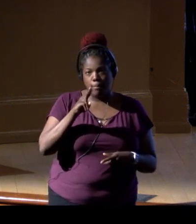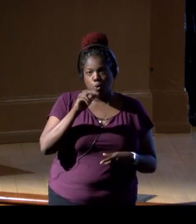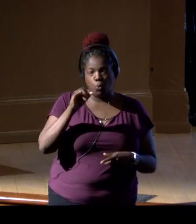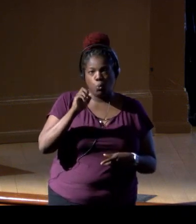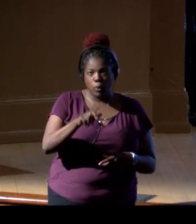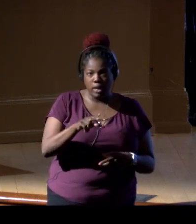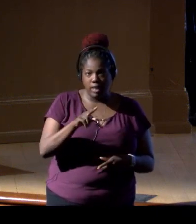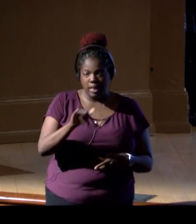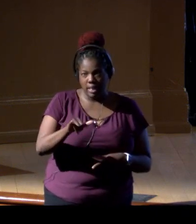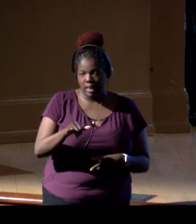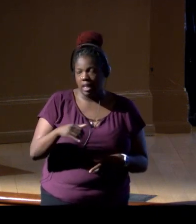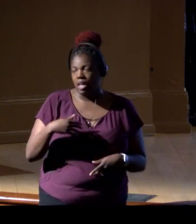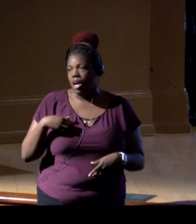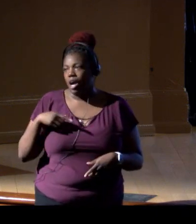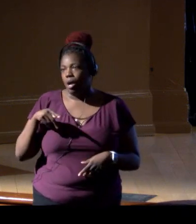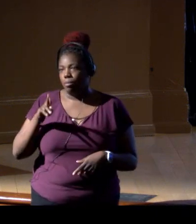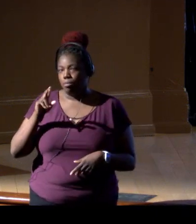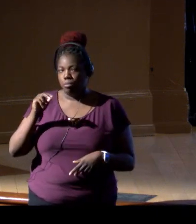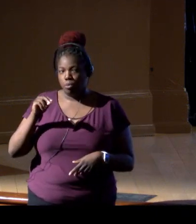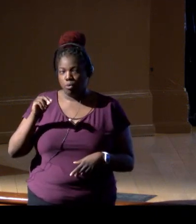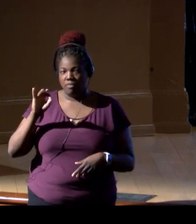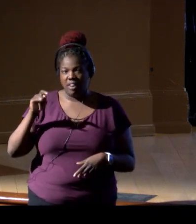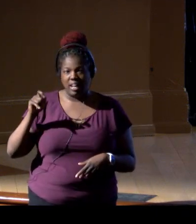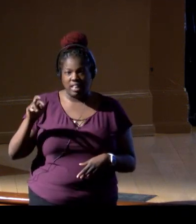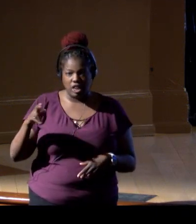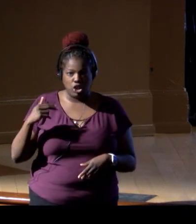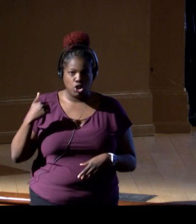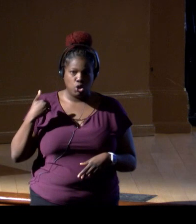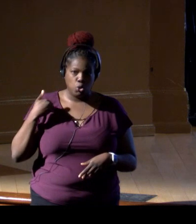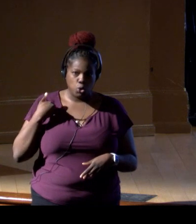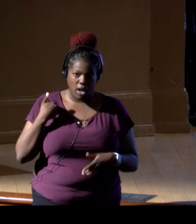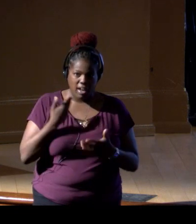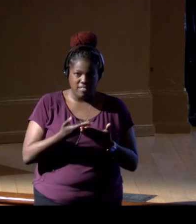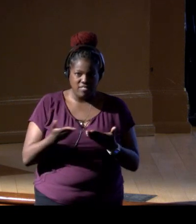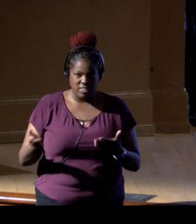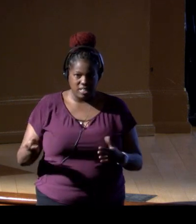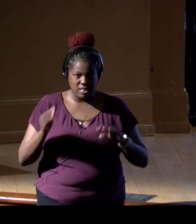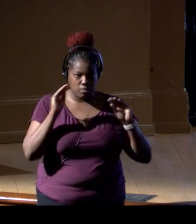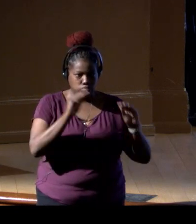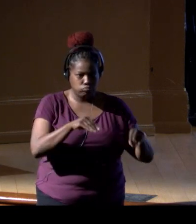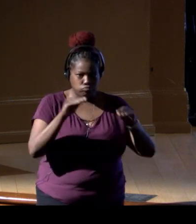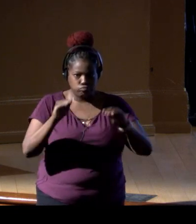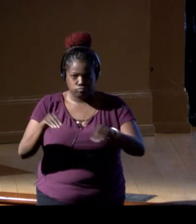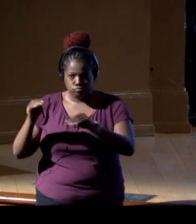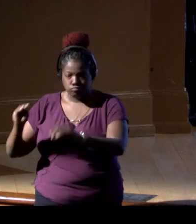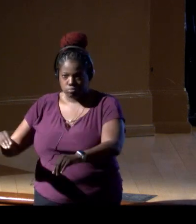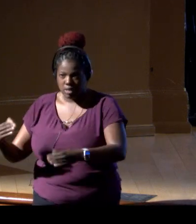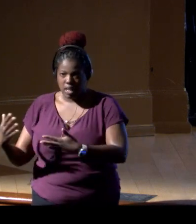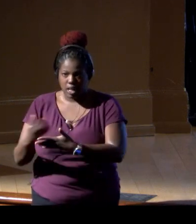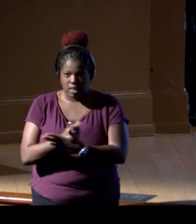There's gliders out there plying the world's ocean that are collecting that data.